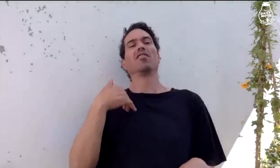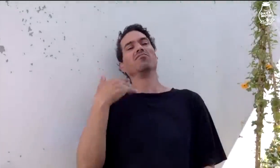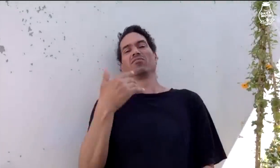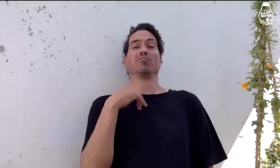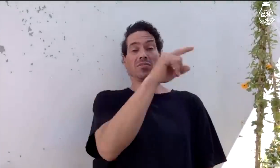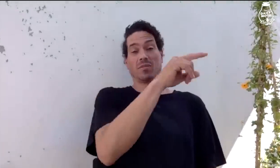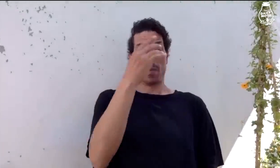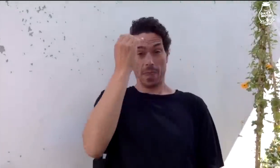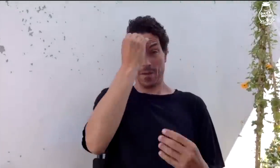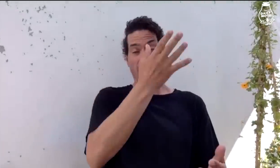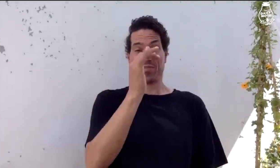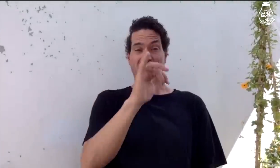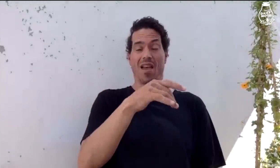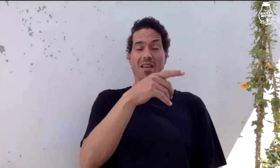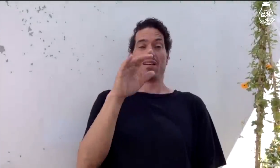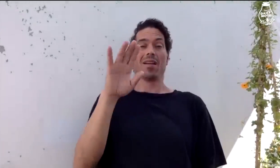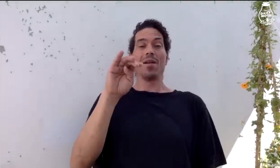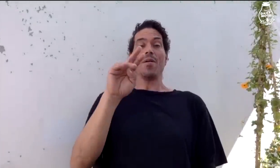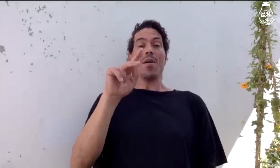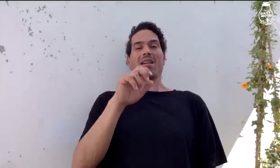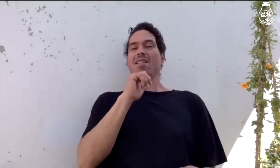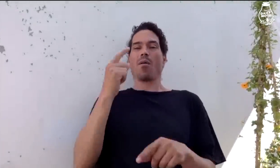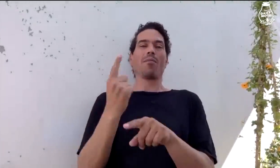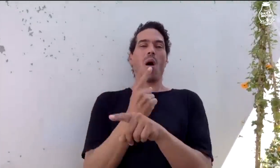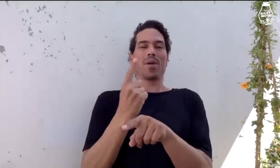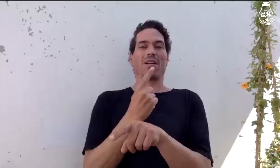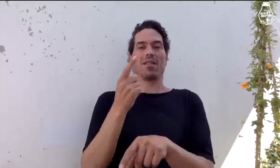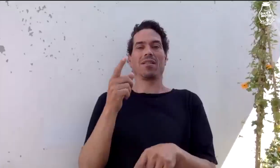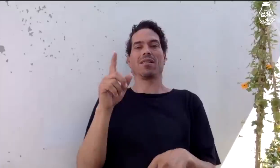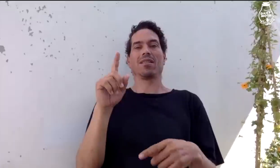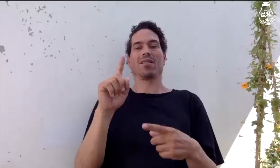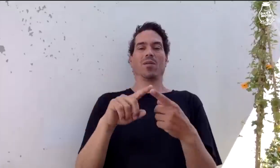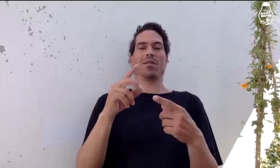I let him know that "mute" is not the appropriate term